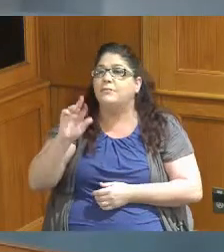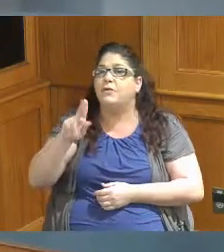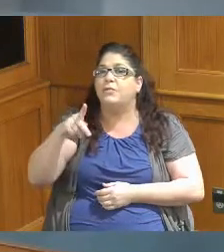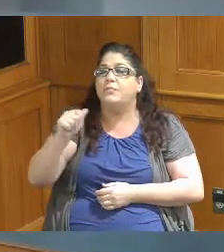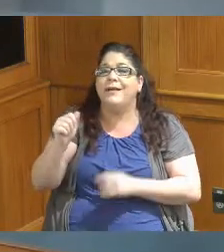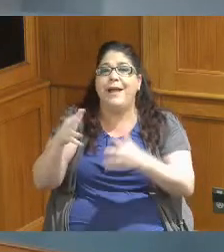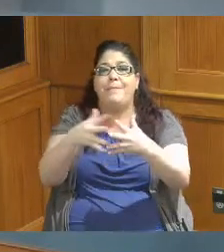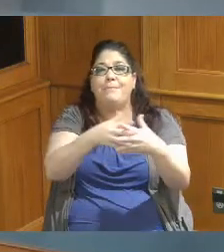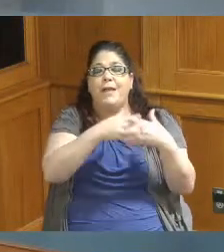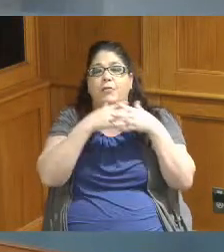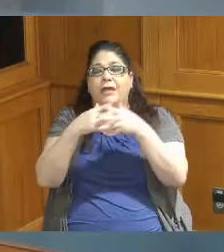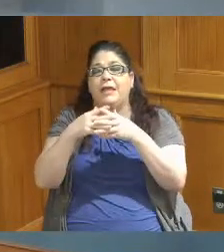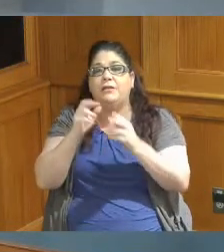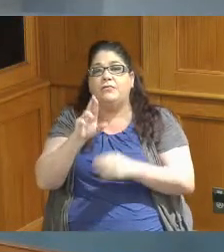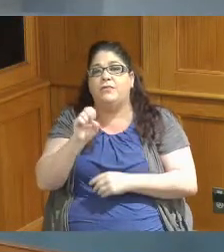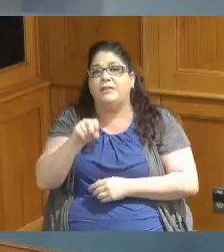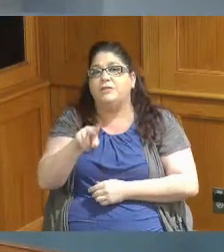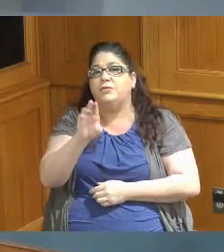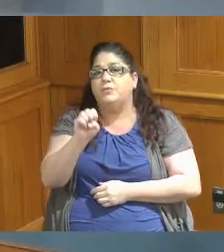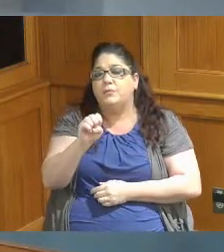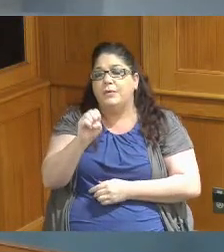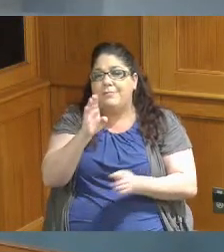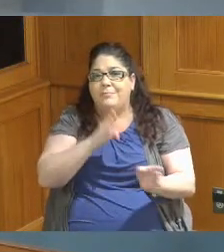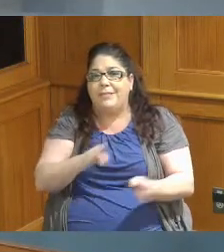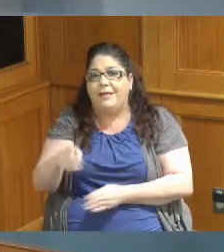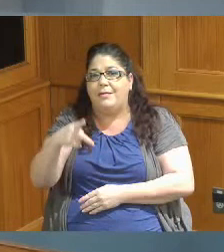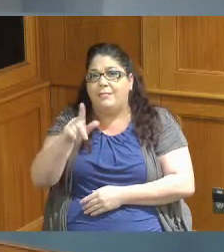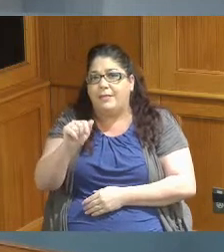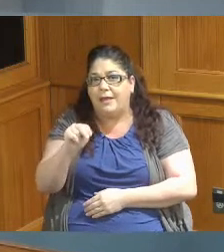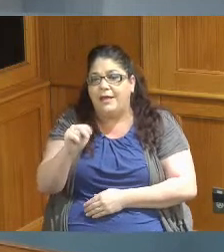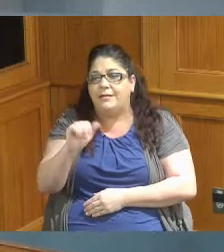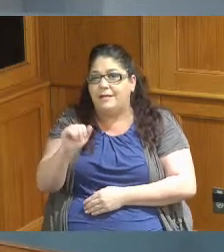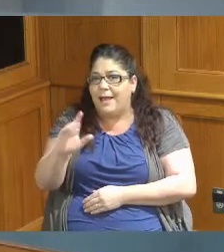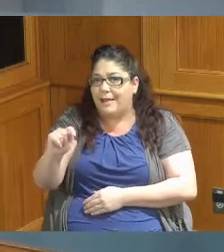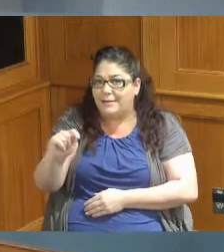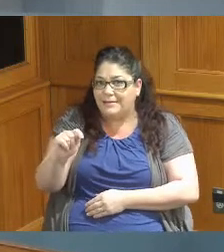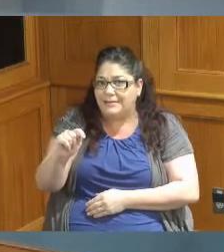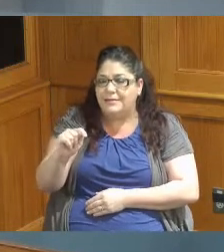the American Rescue Plan Act and these funds specifically are under what we call SLFRF which